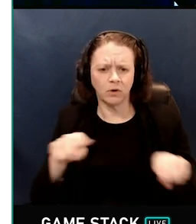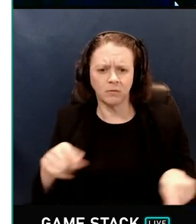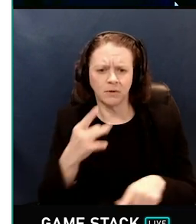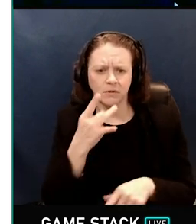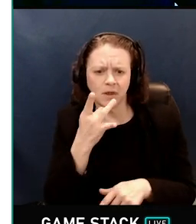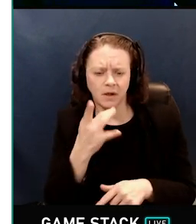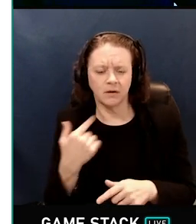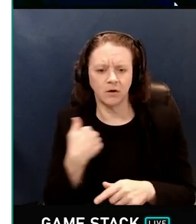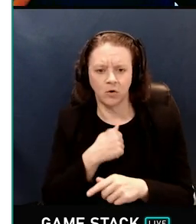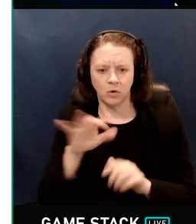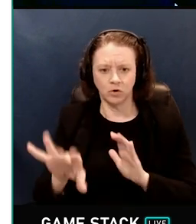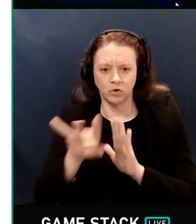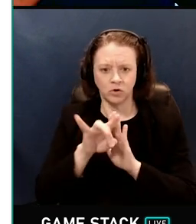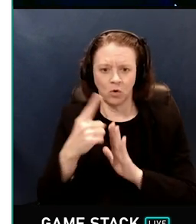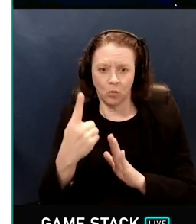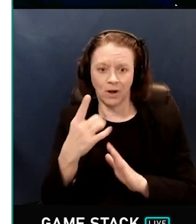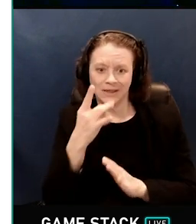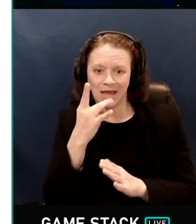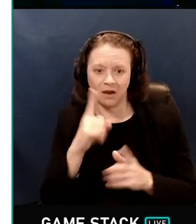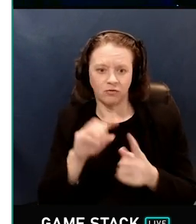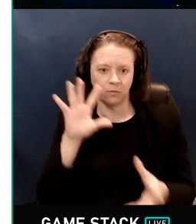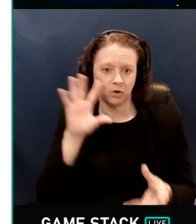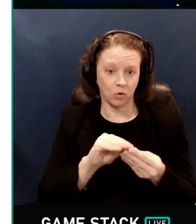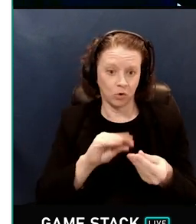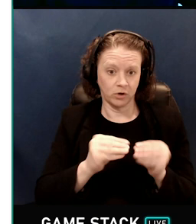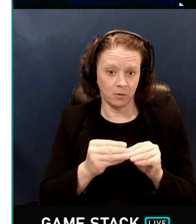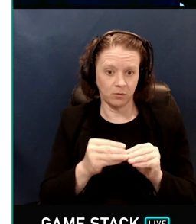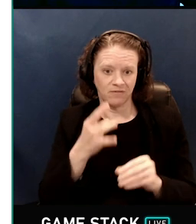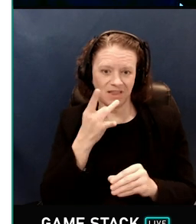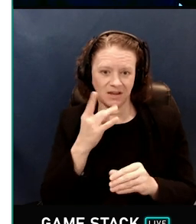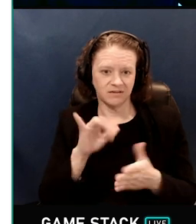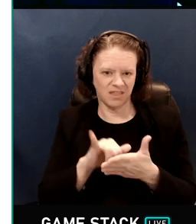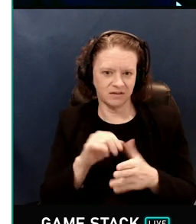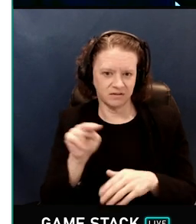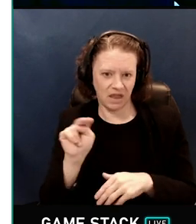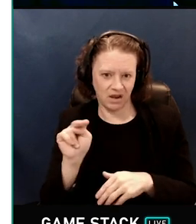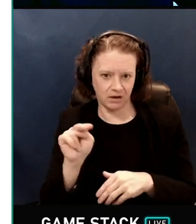we're choosing one light from N lights, the total number of lights in our scene,